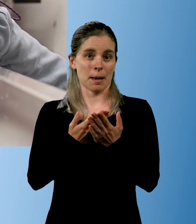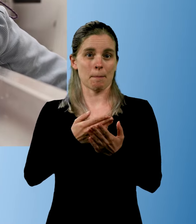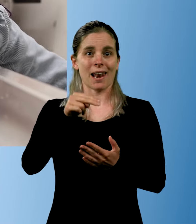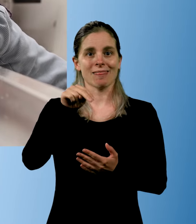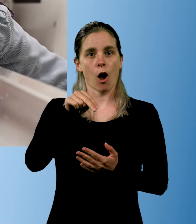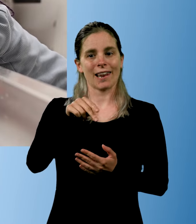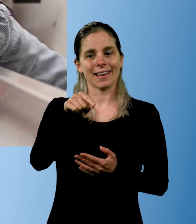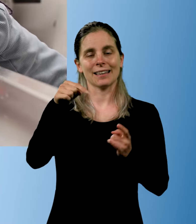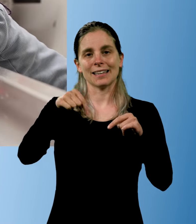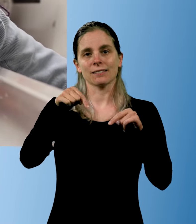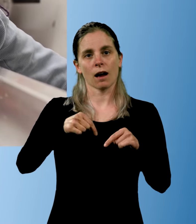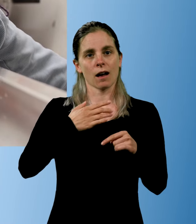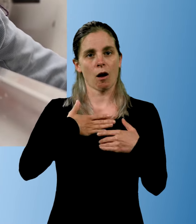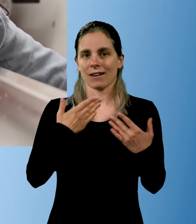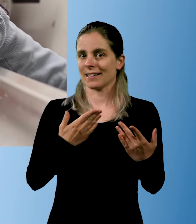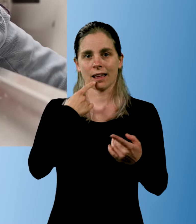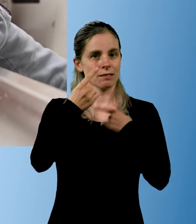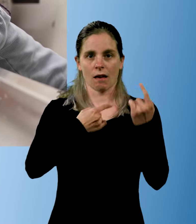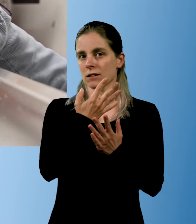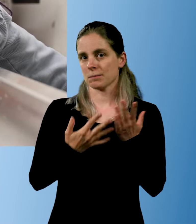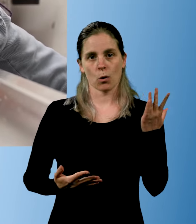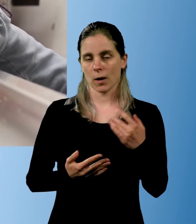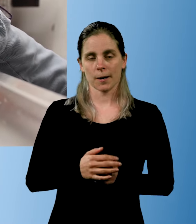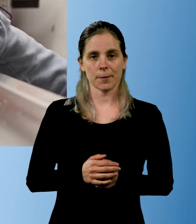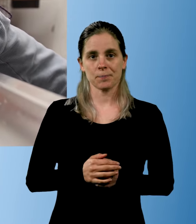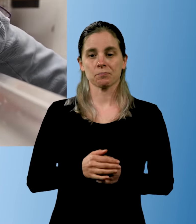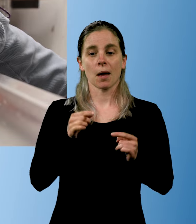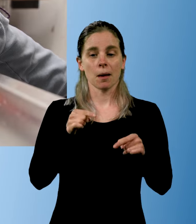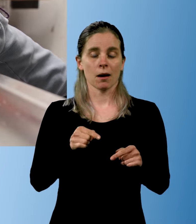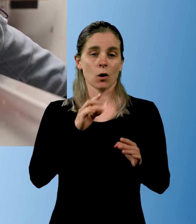Today, Nali hasn't got a verbal language, or speech.